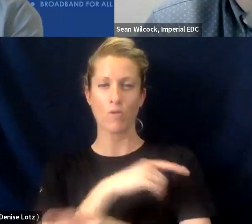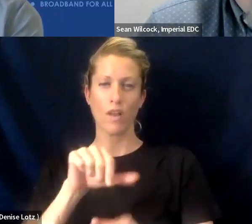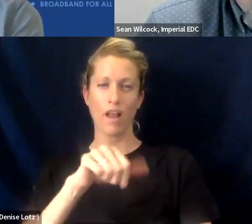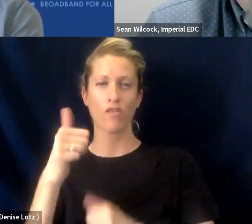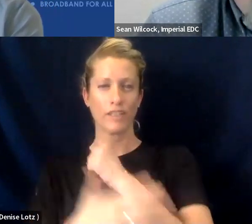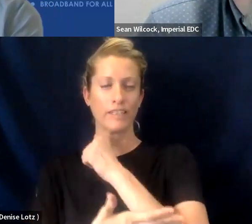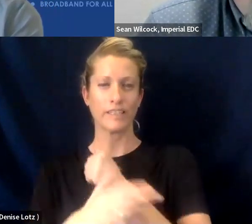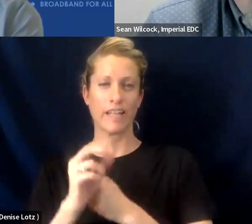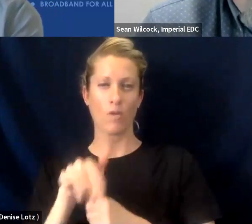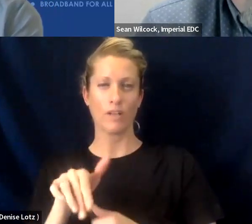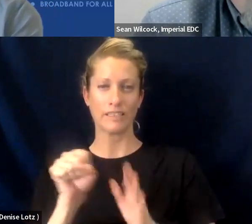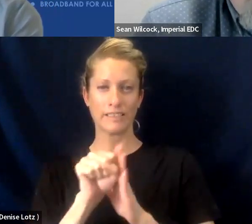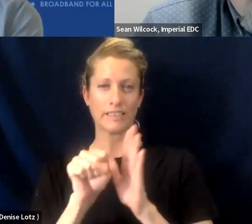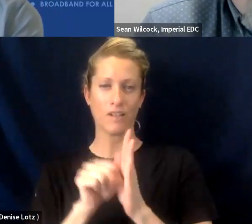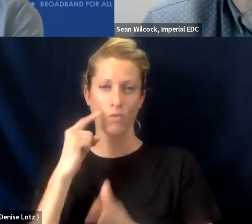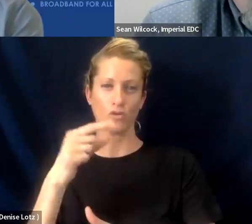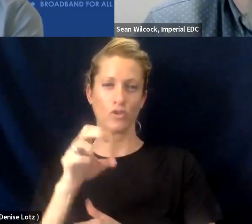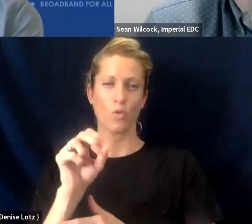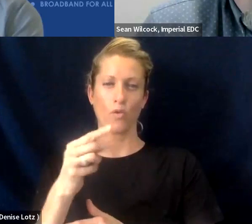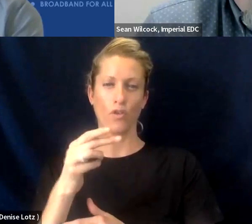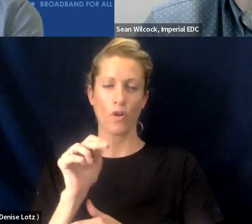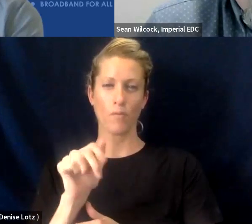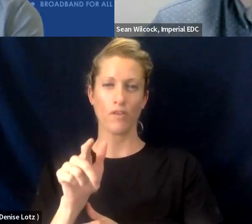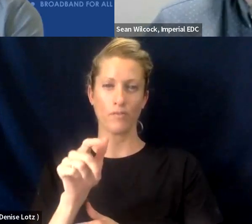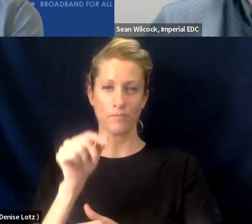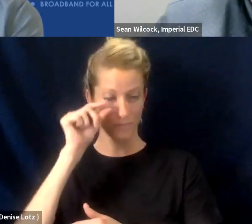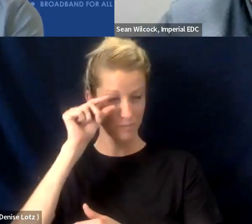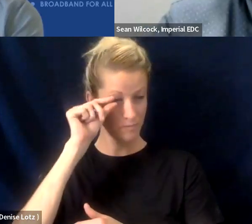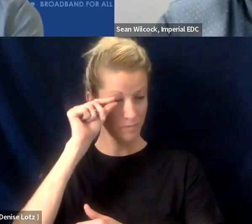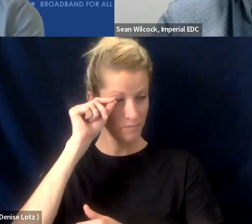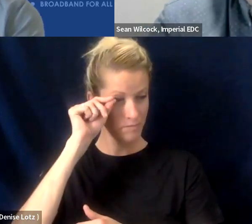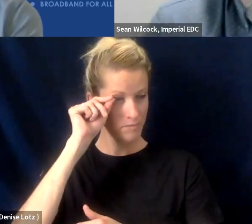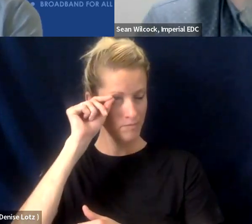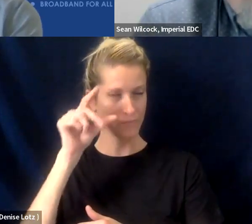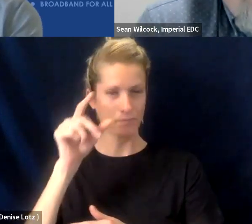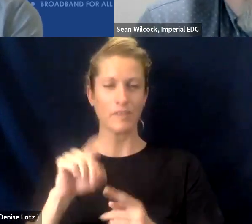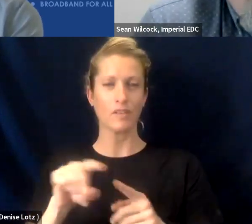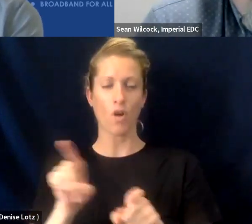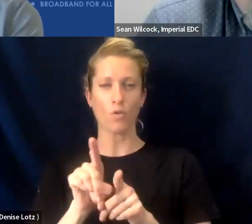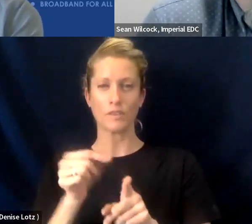of our geothermal resource that we have here, which that also is connected with the lithium